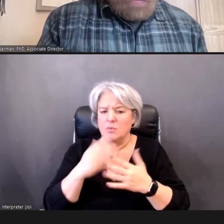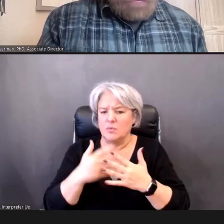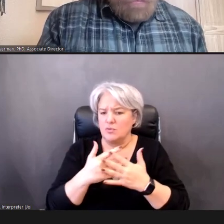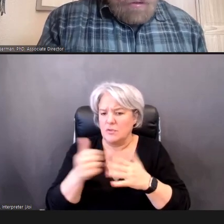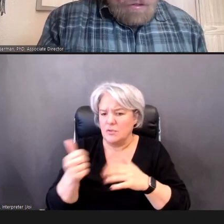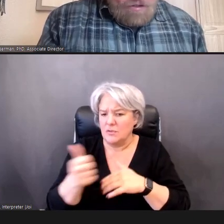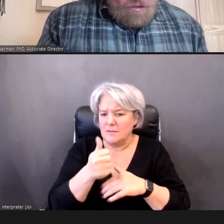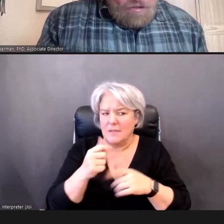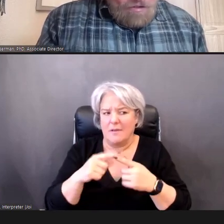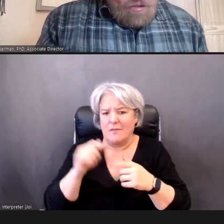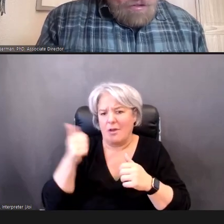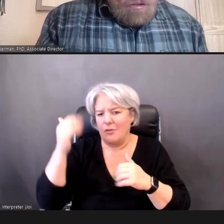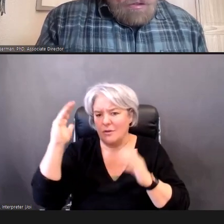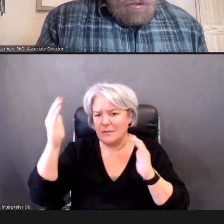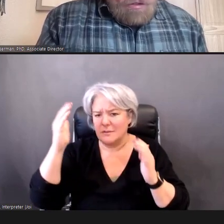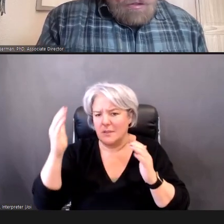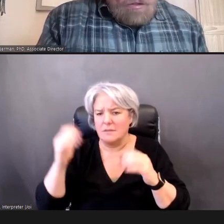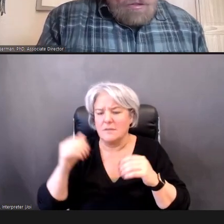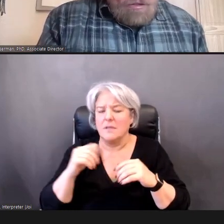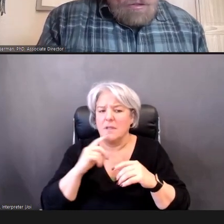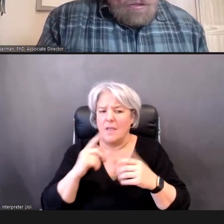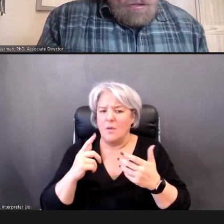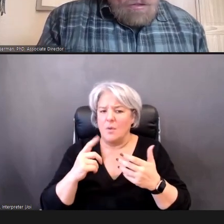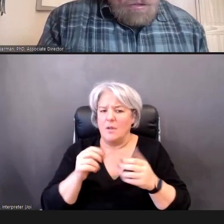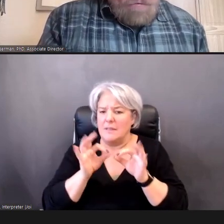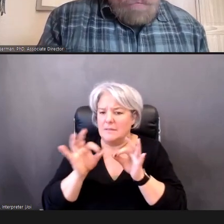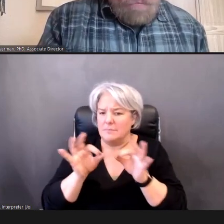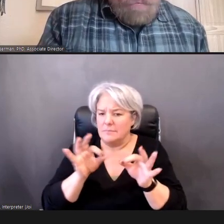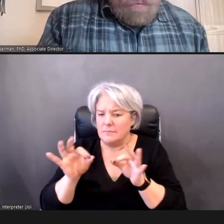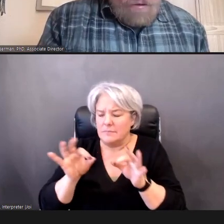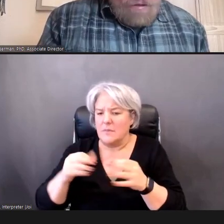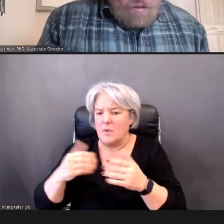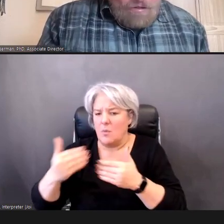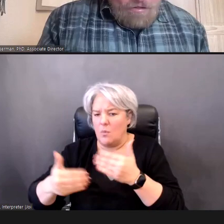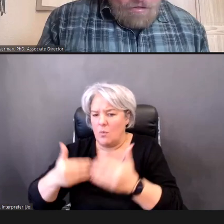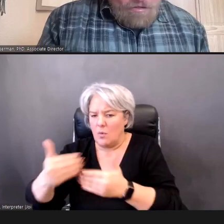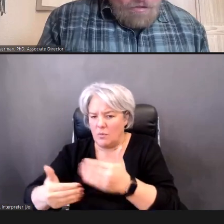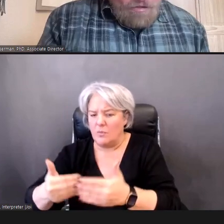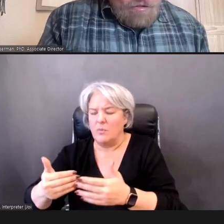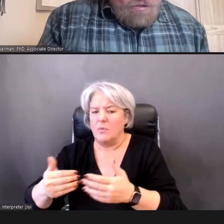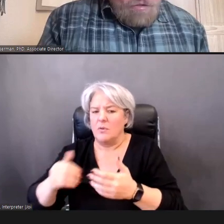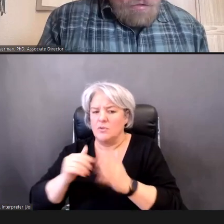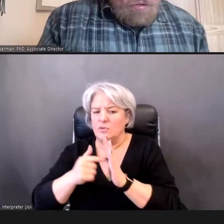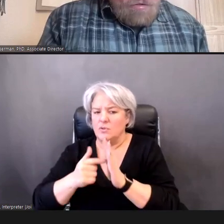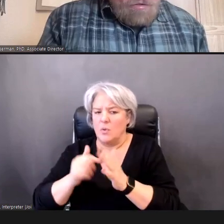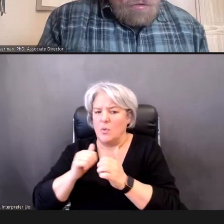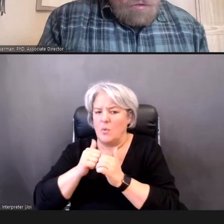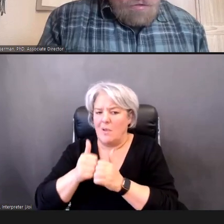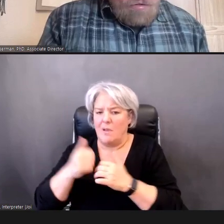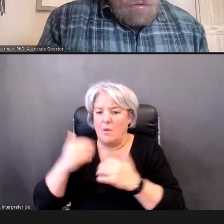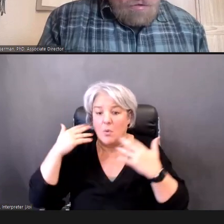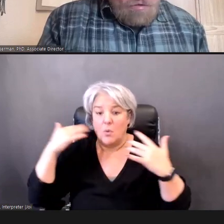and show you how -- Noise in the environment, noise that's generated from you, or the